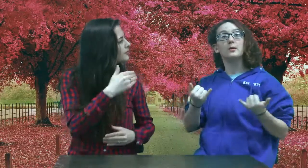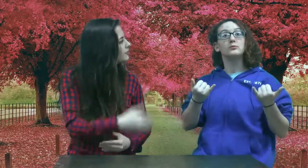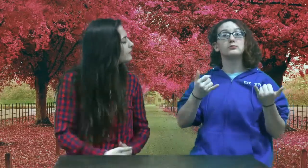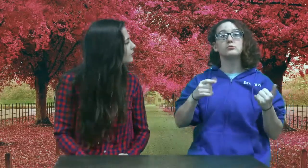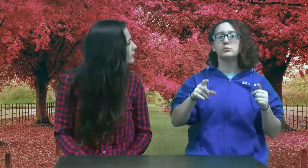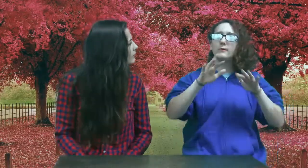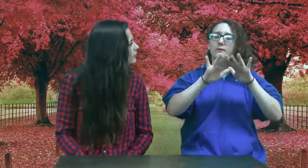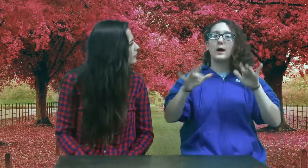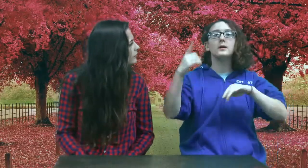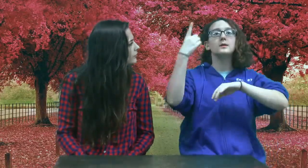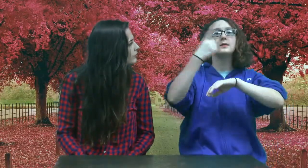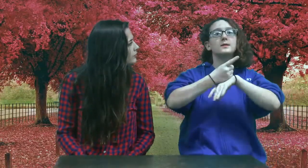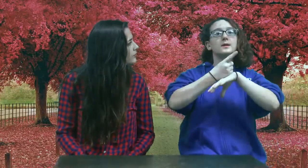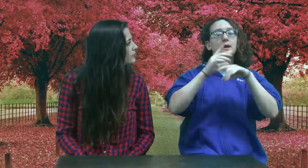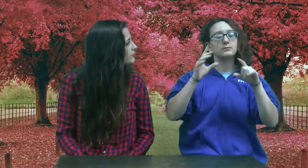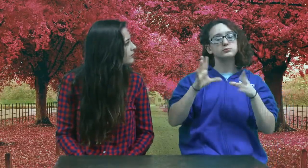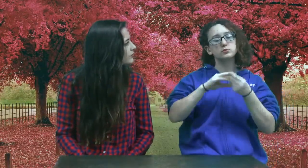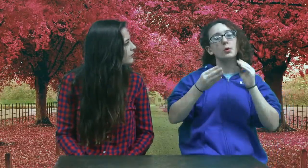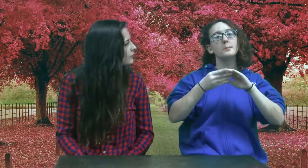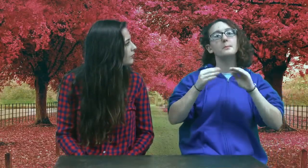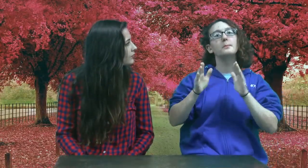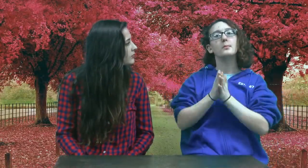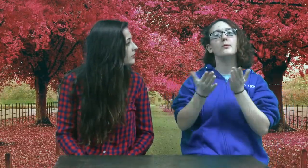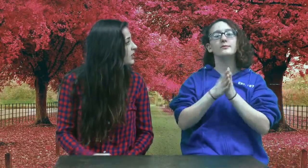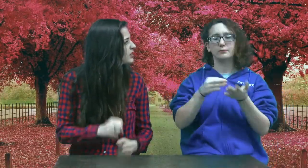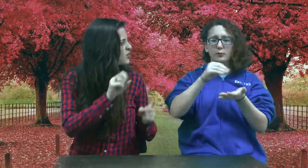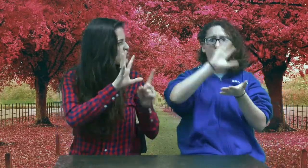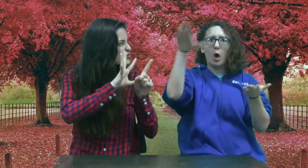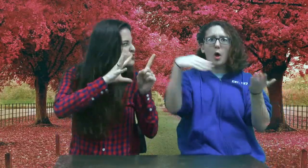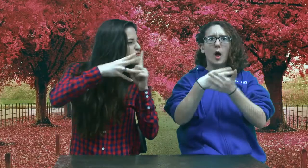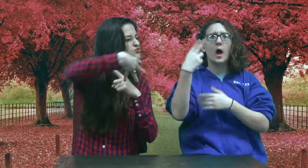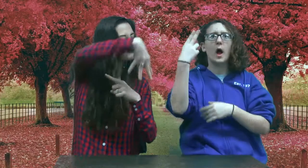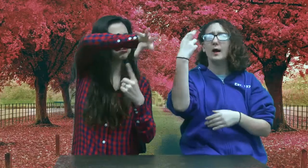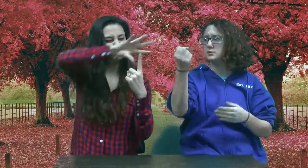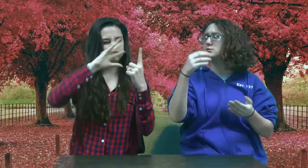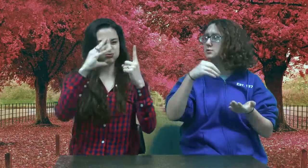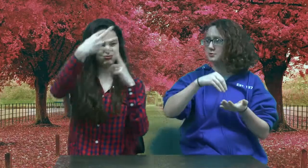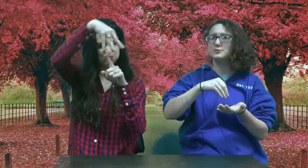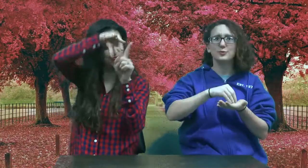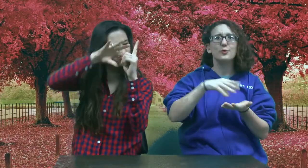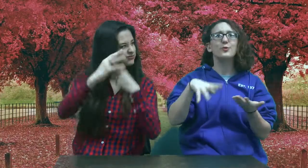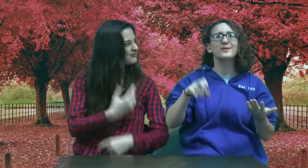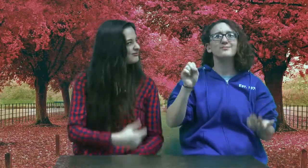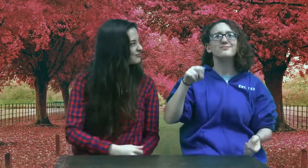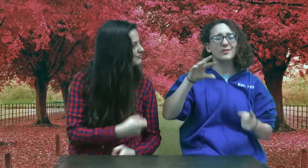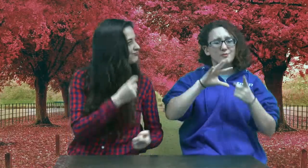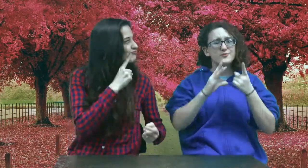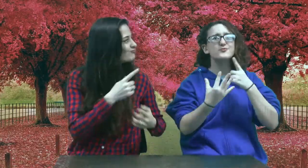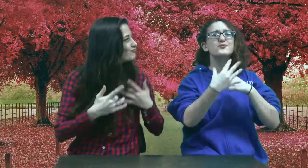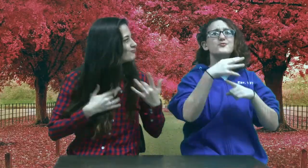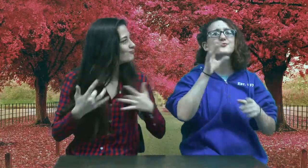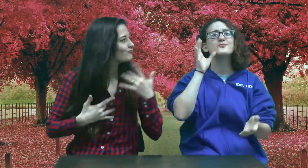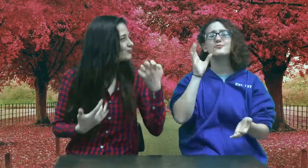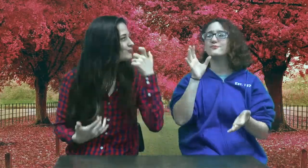Now it’s time for a relaxing book about a high school student from a bunch of different perspectives.